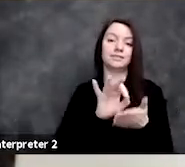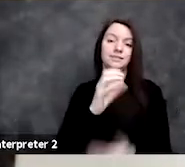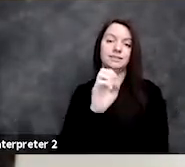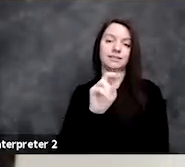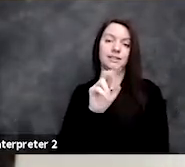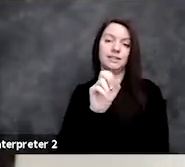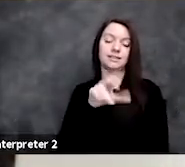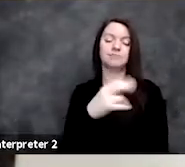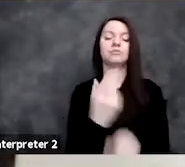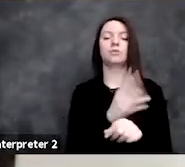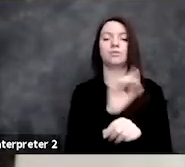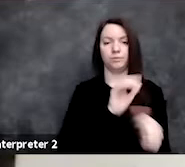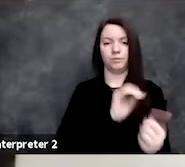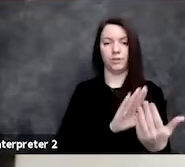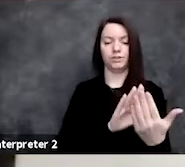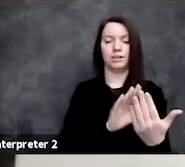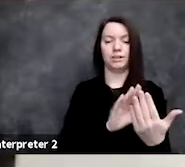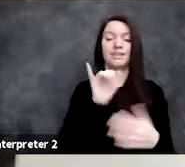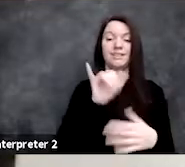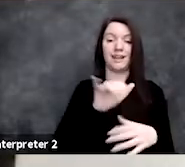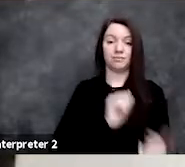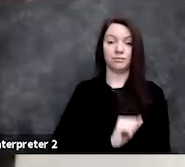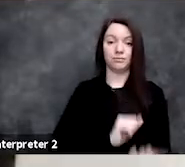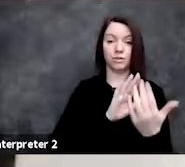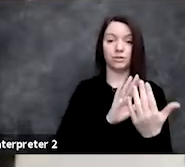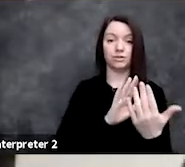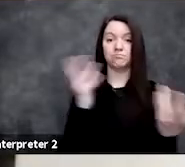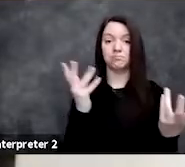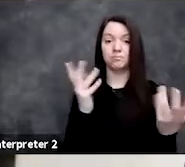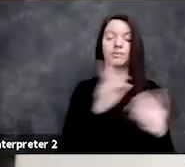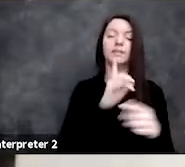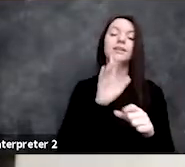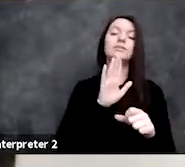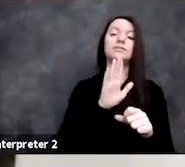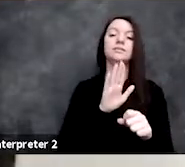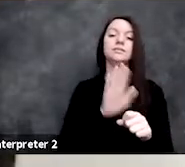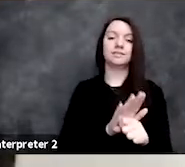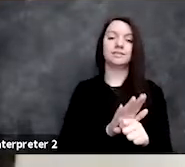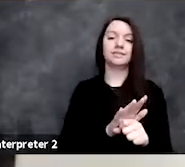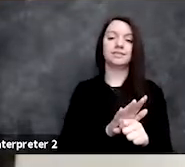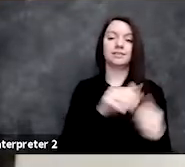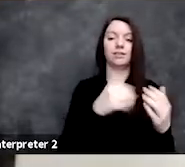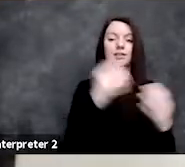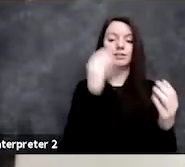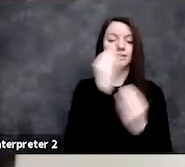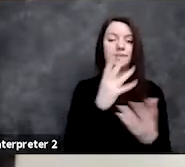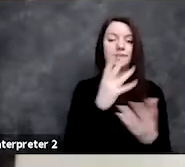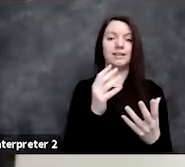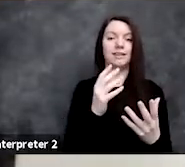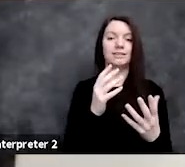and differential privacy is a framework that essentially guarantees that any data that is too unique